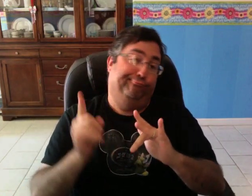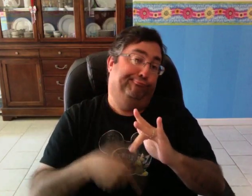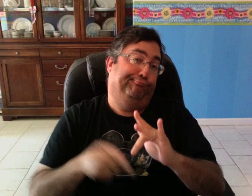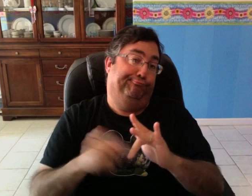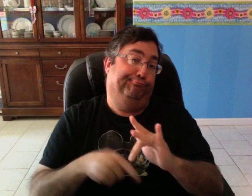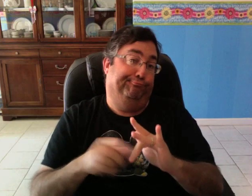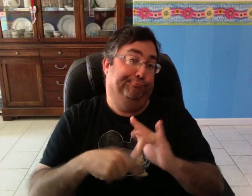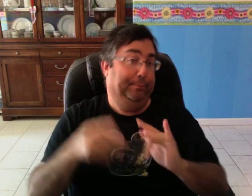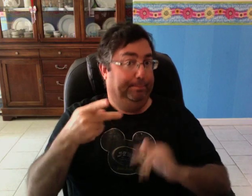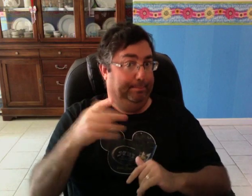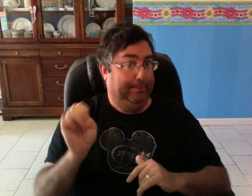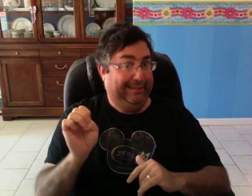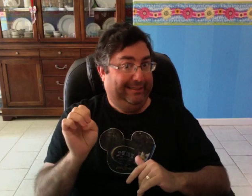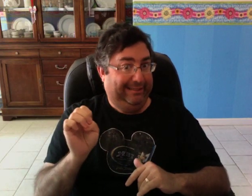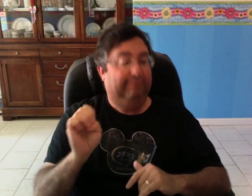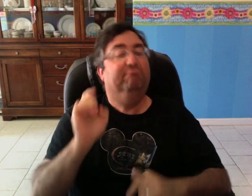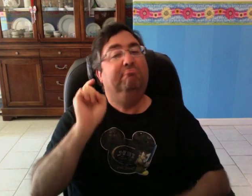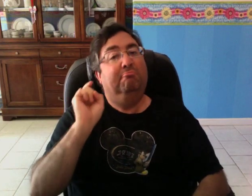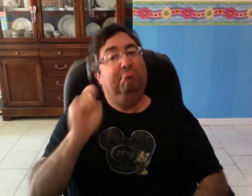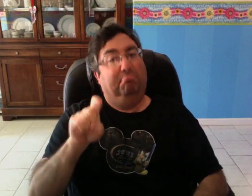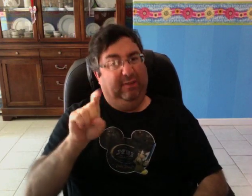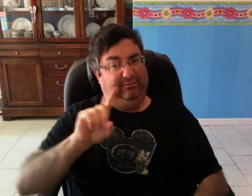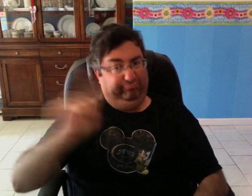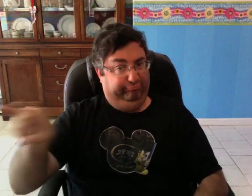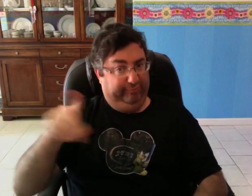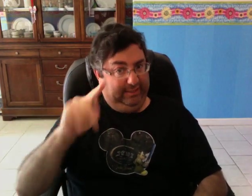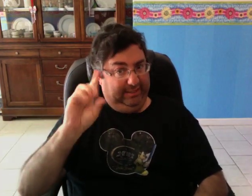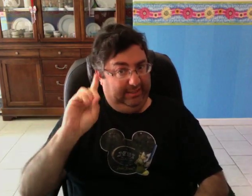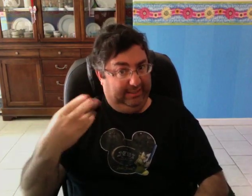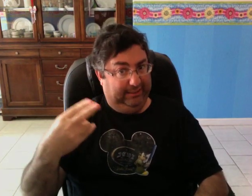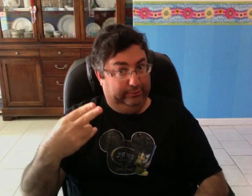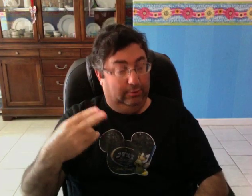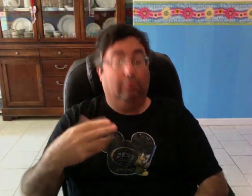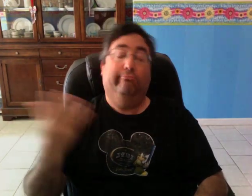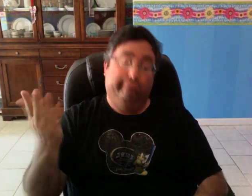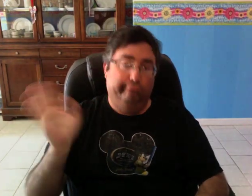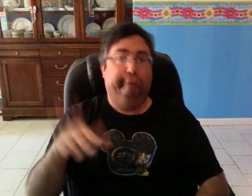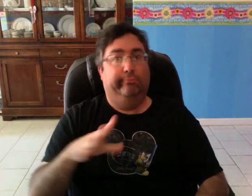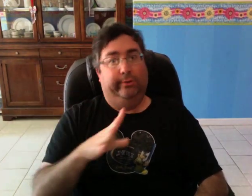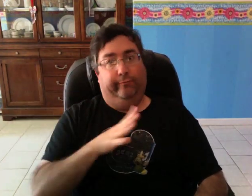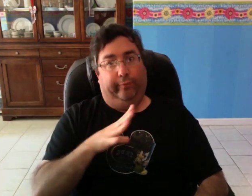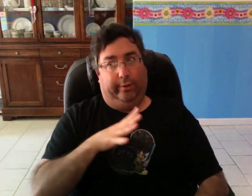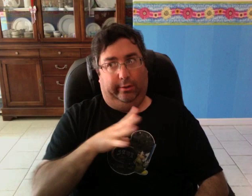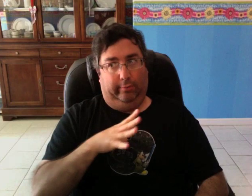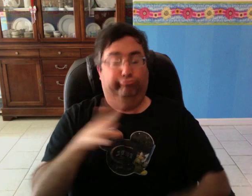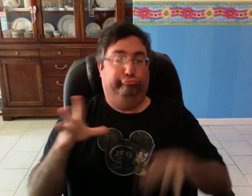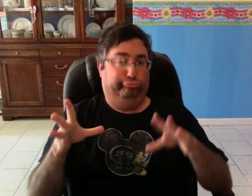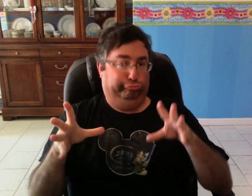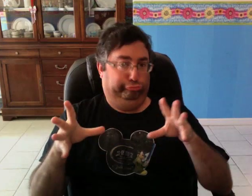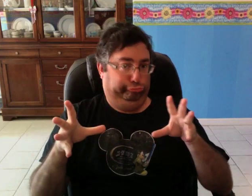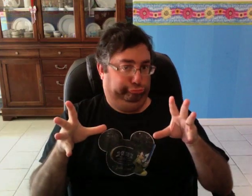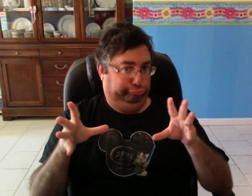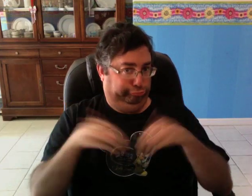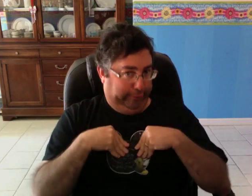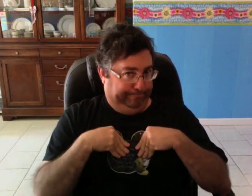and I had to go to Detention Hall. Fine. I accepted that.